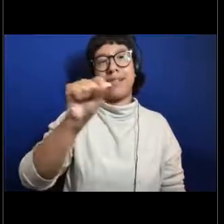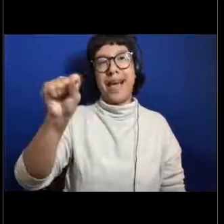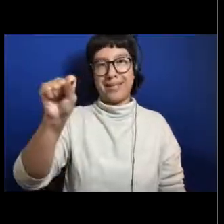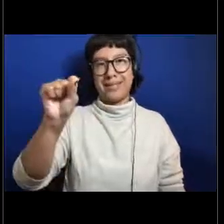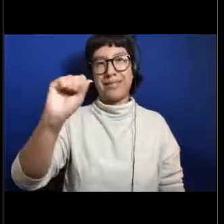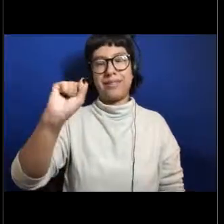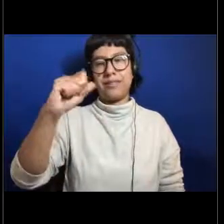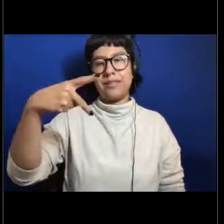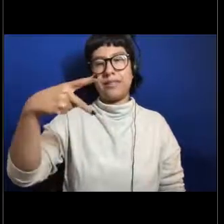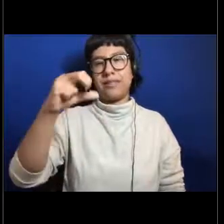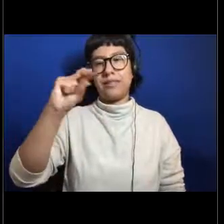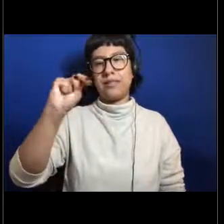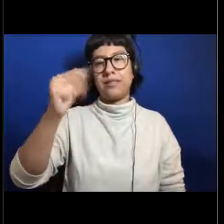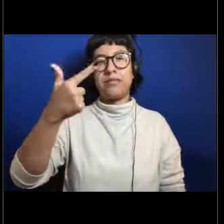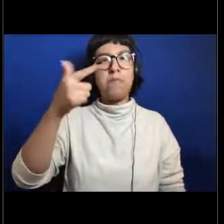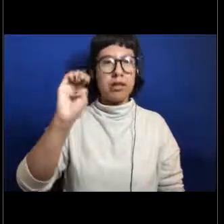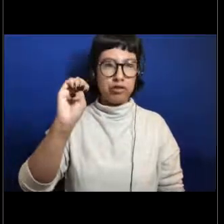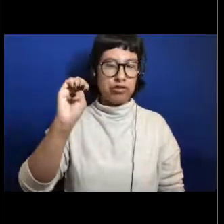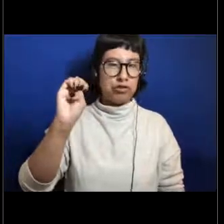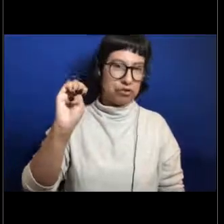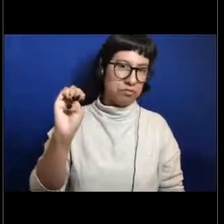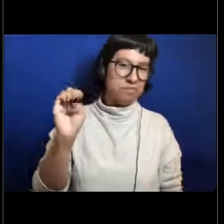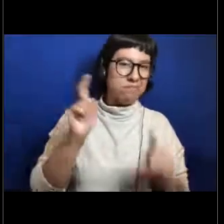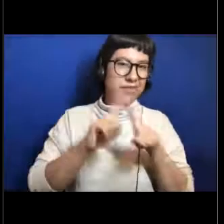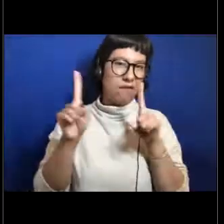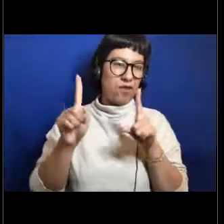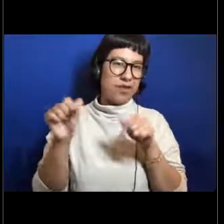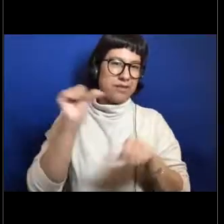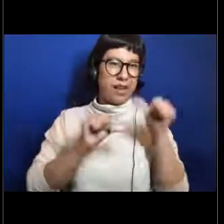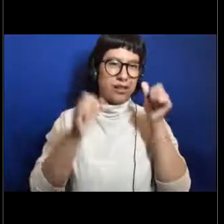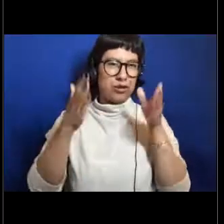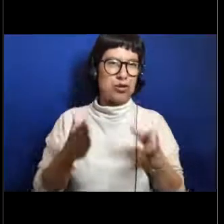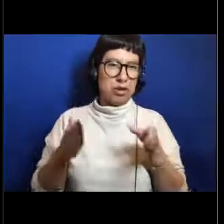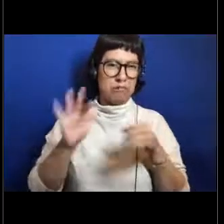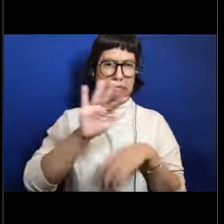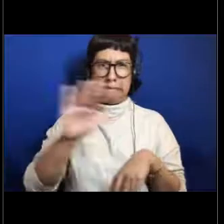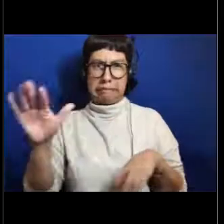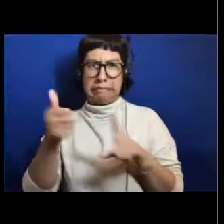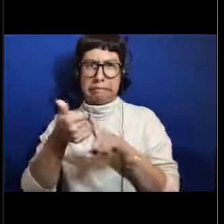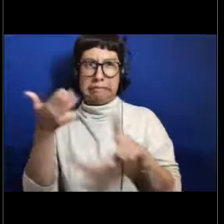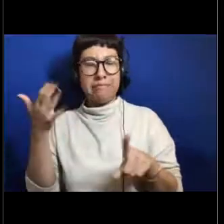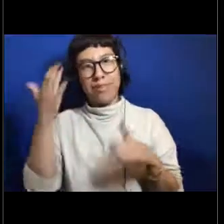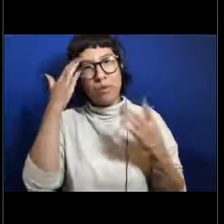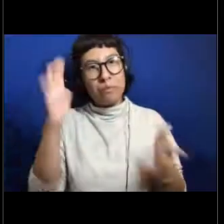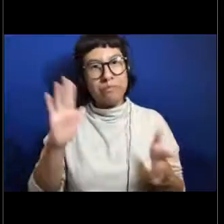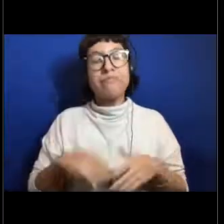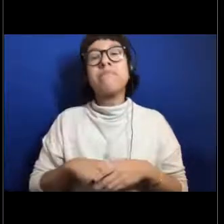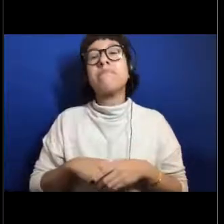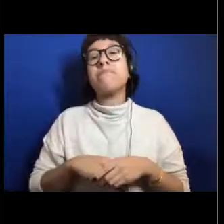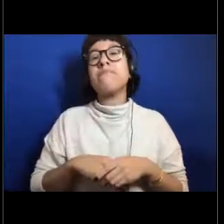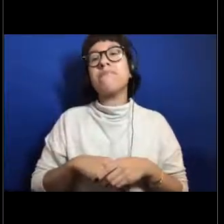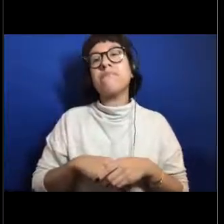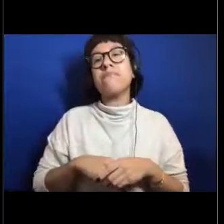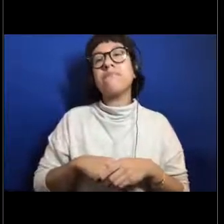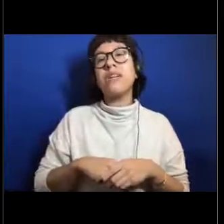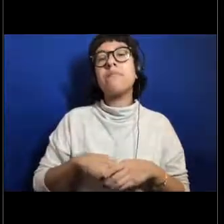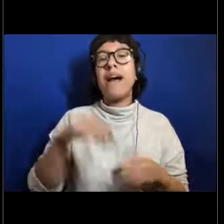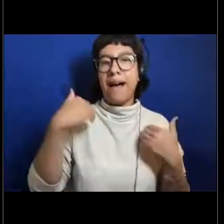or hexactinellid is what the science term for it is but there are some corals in there as well.